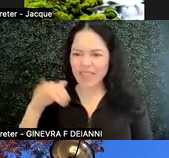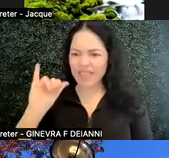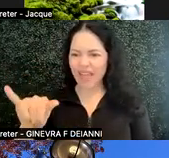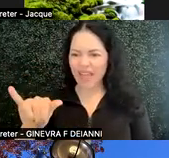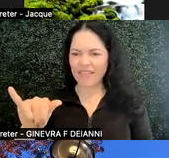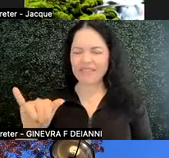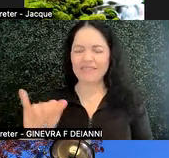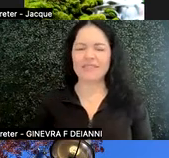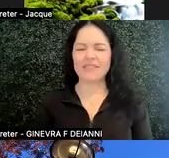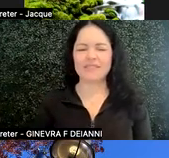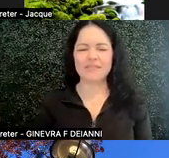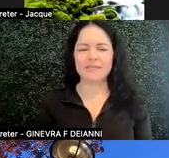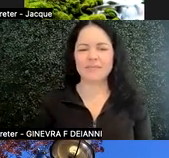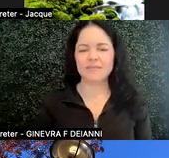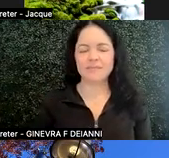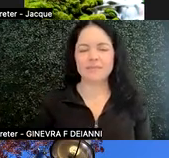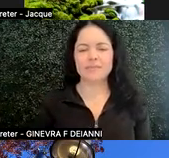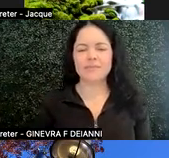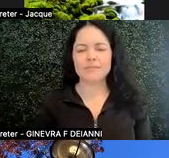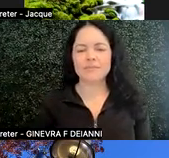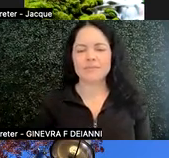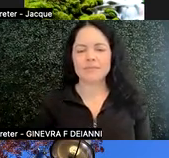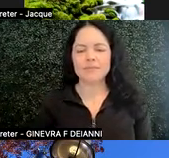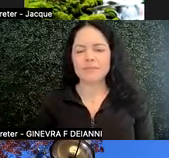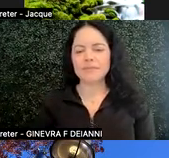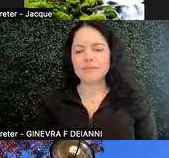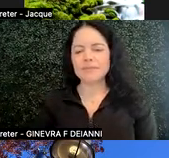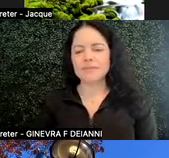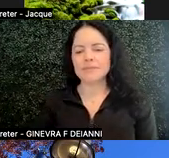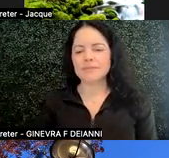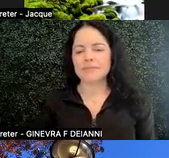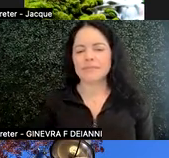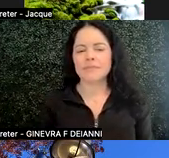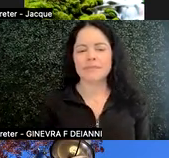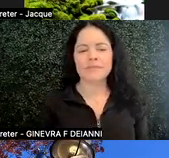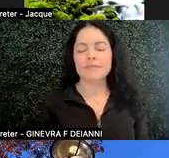The last thing we want to talk about is make sure that you are taking care of your own self